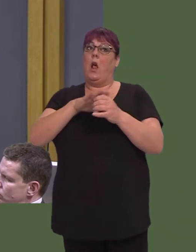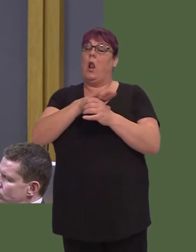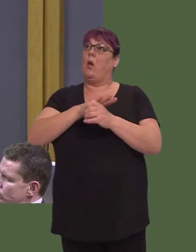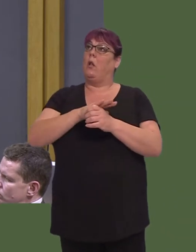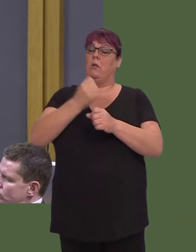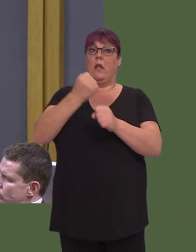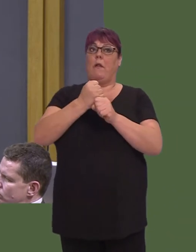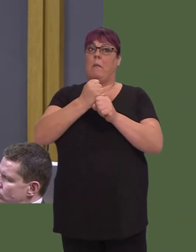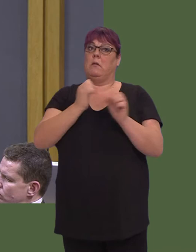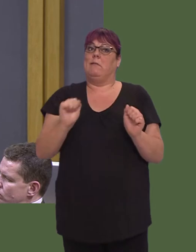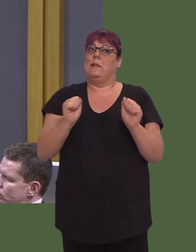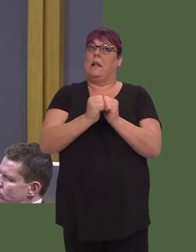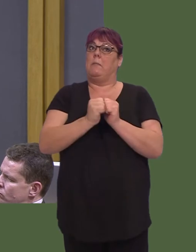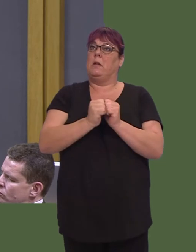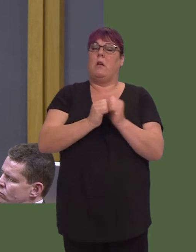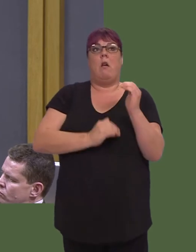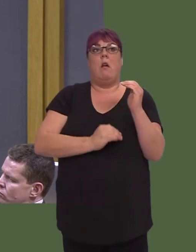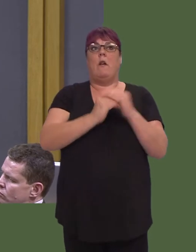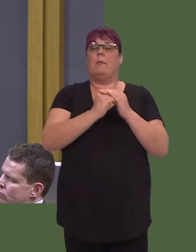ar ben blynyddoedd o doriadau enbyd.